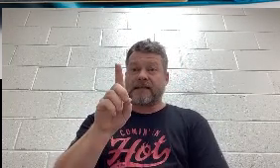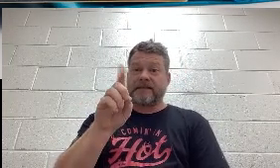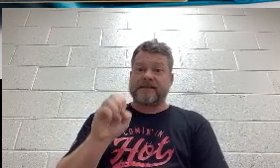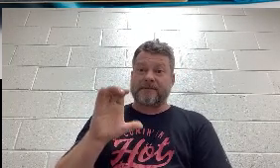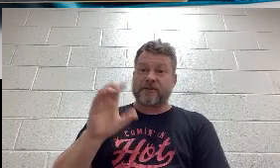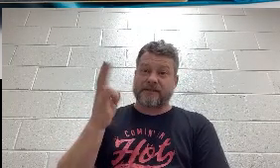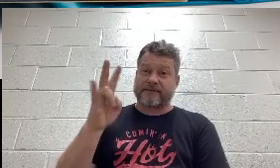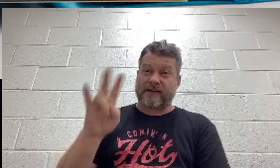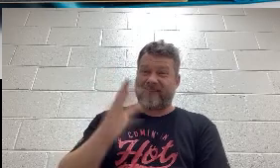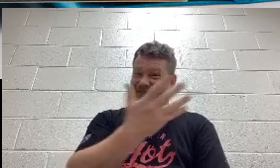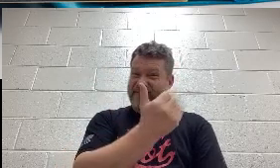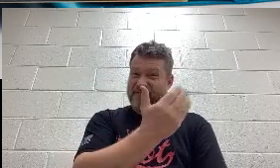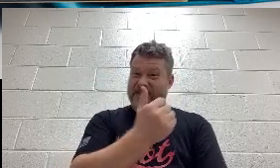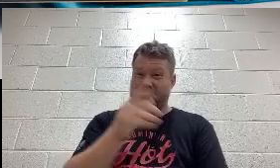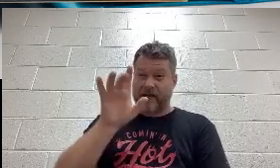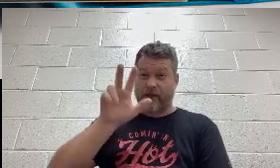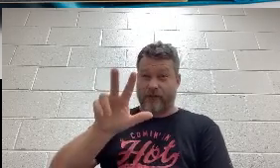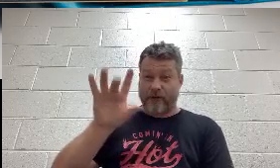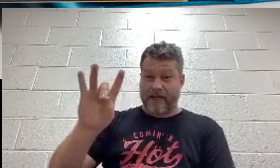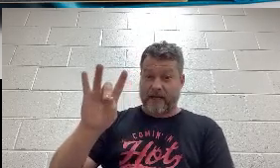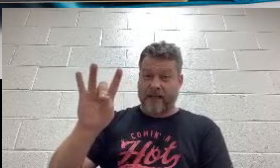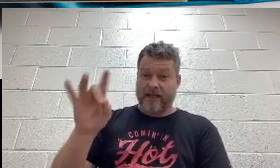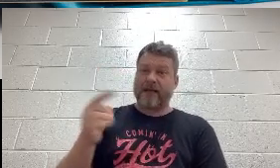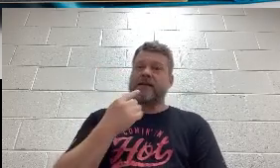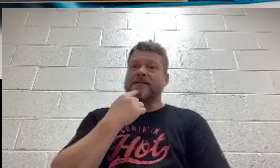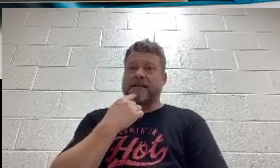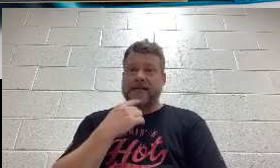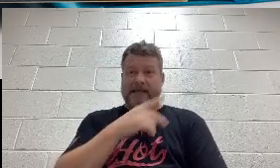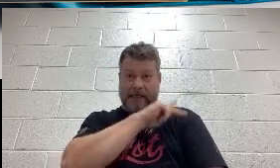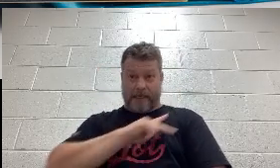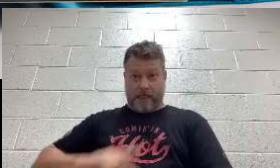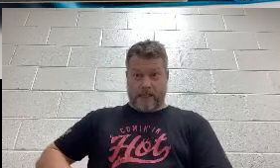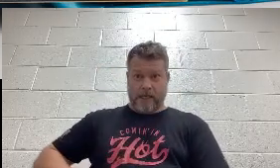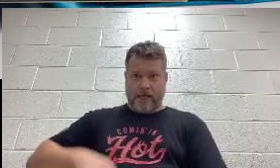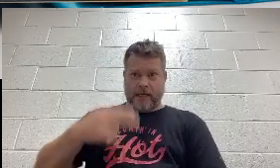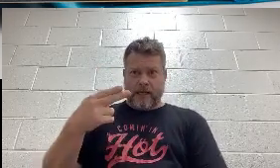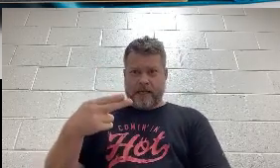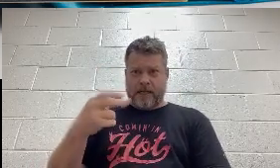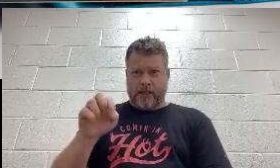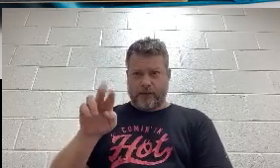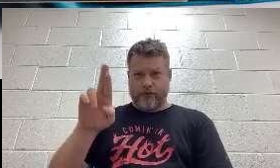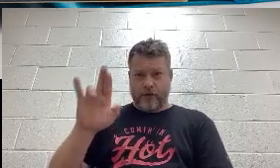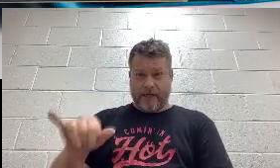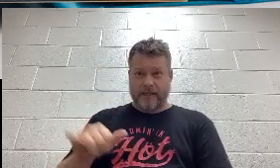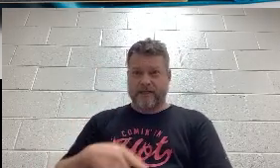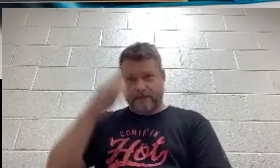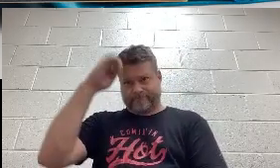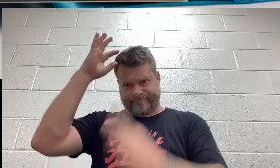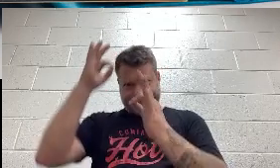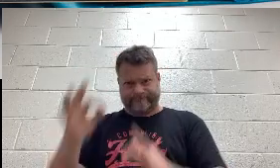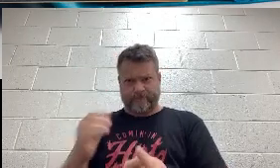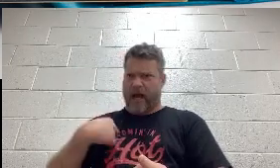1538 Pope Paul III excommunicated King Henry VII after declaring himself supreme leader